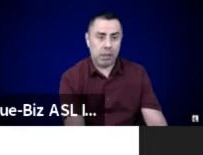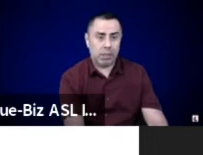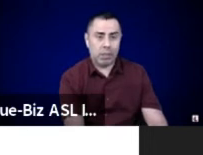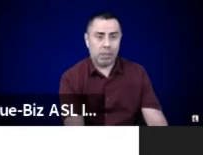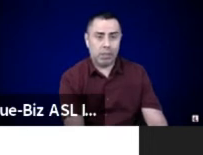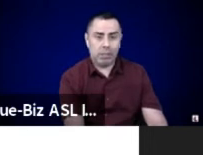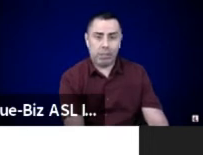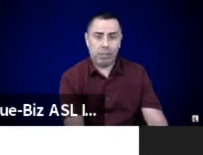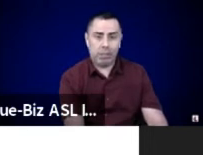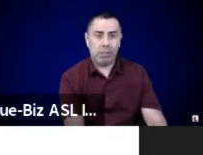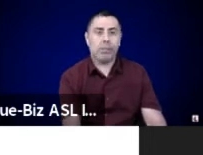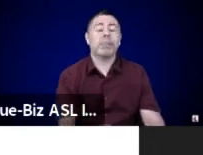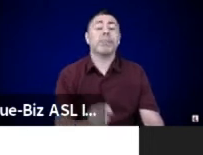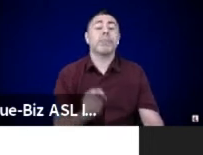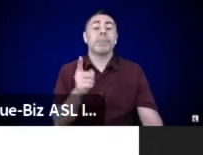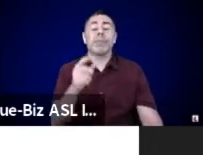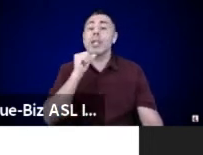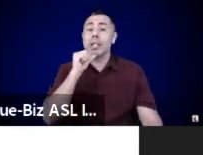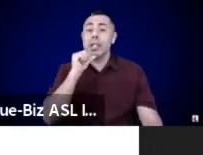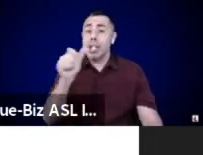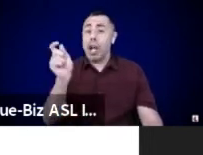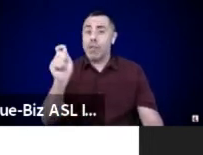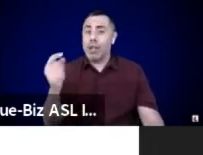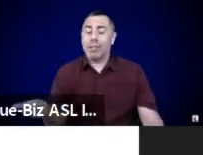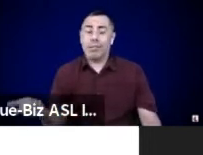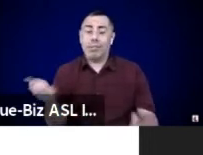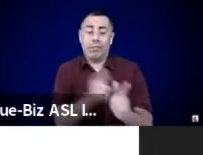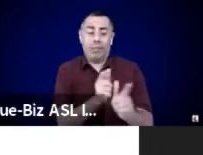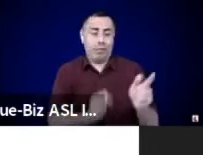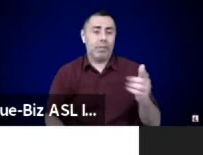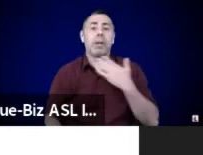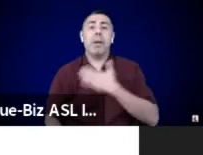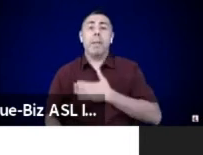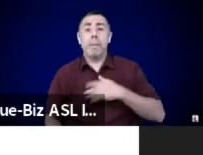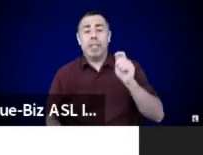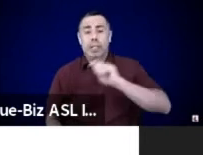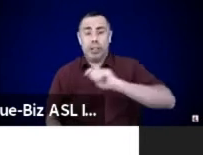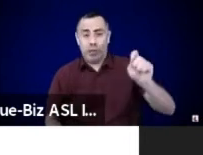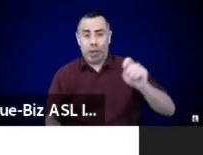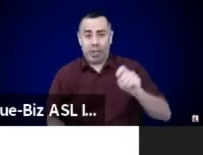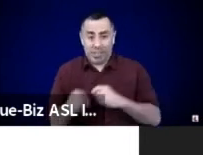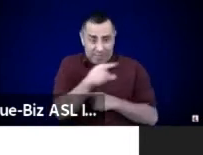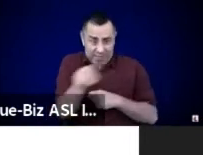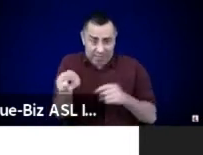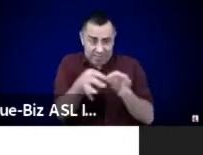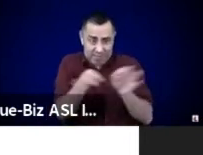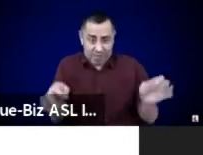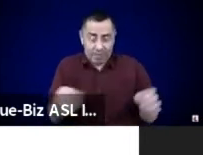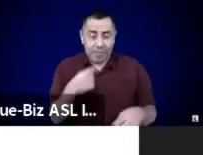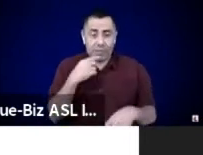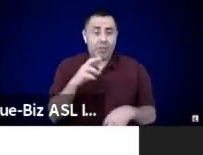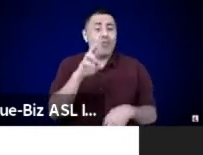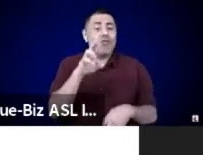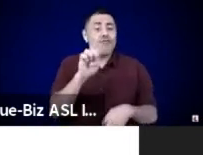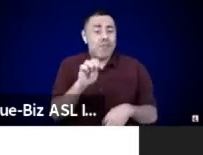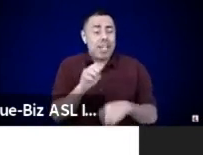There's only reimagining. There's only steps forward. There's only the dance forward. Every land awaits color.